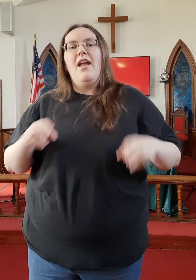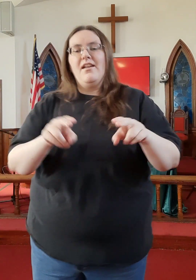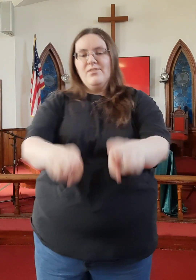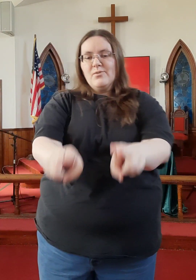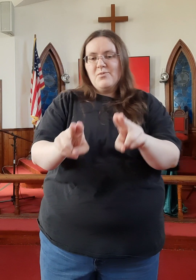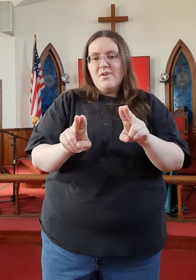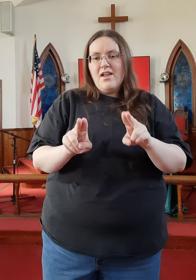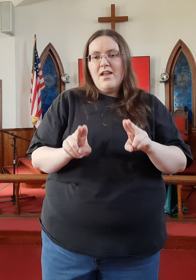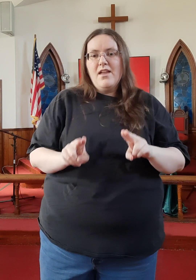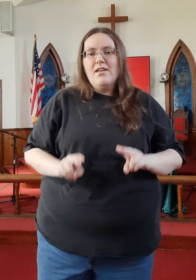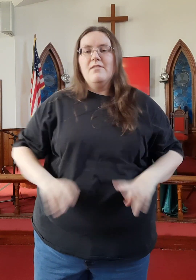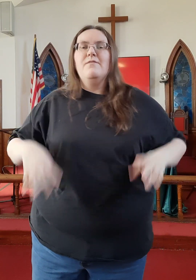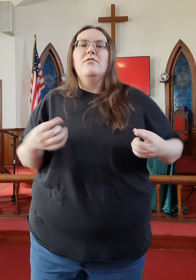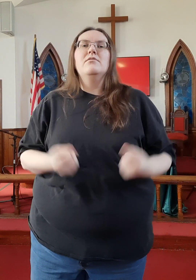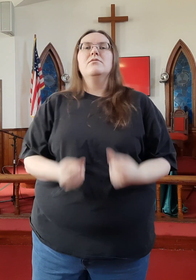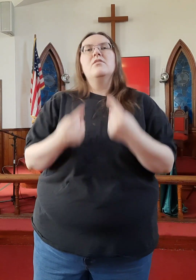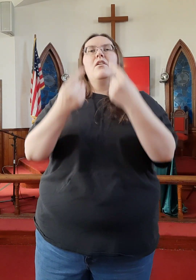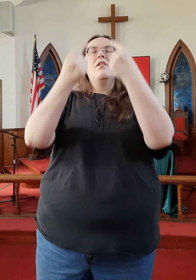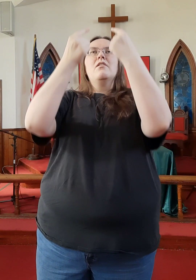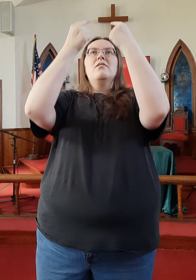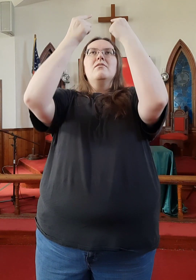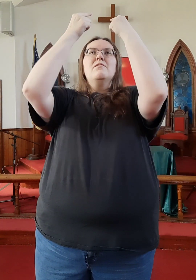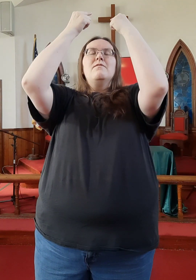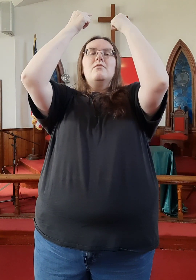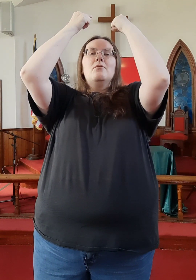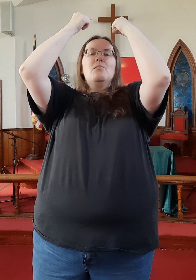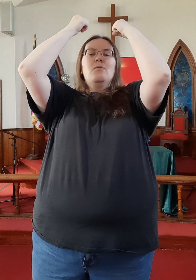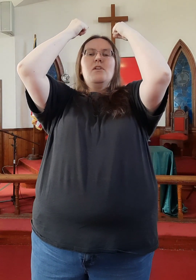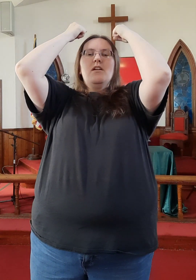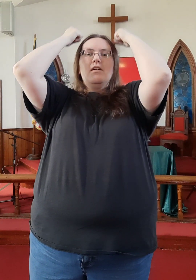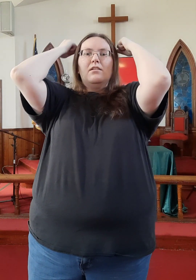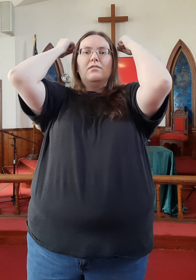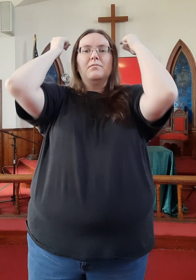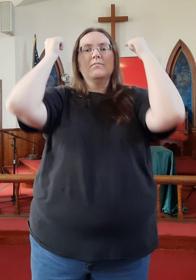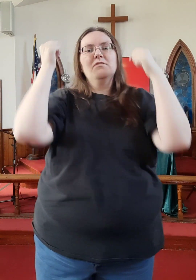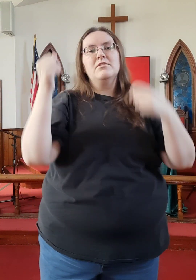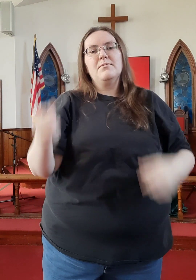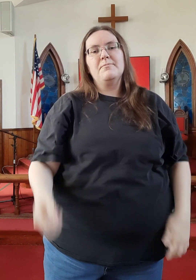And the grave is overwhelmed